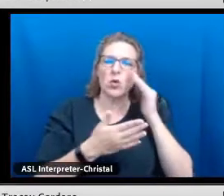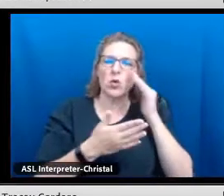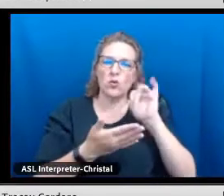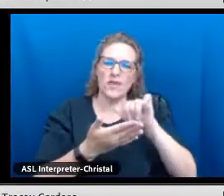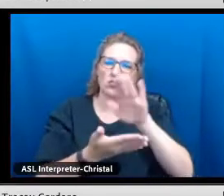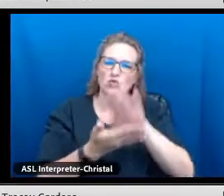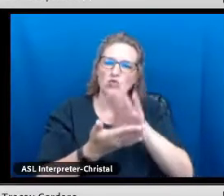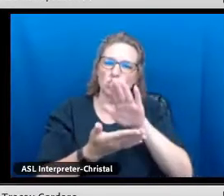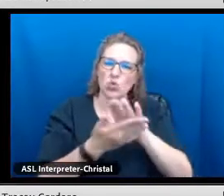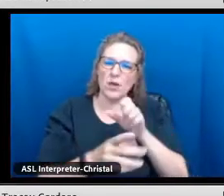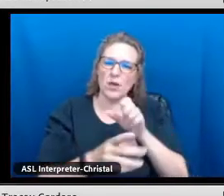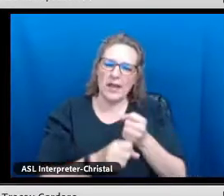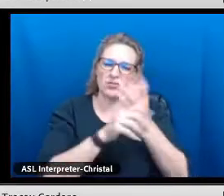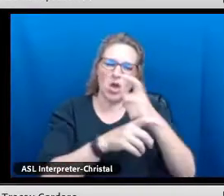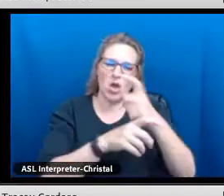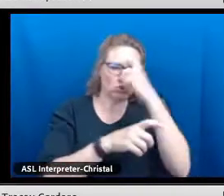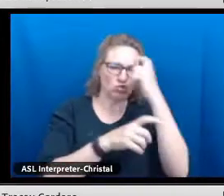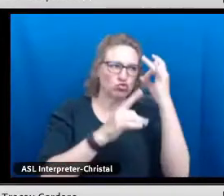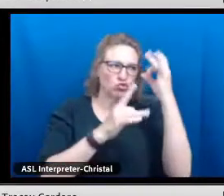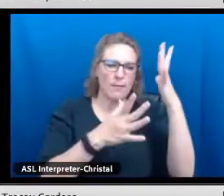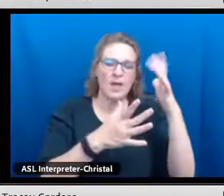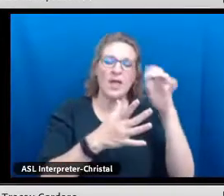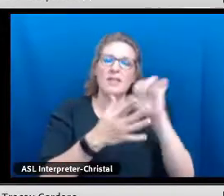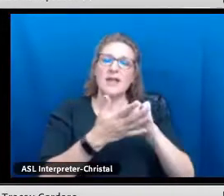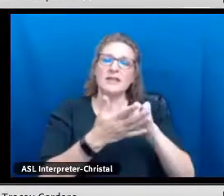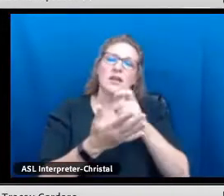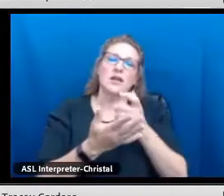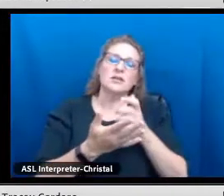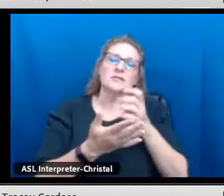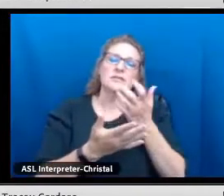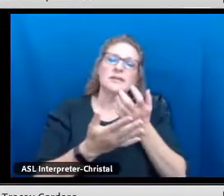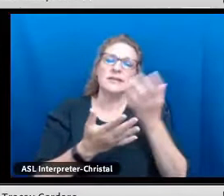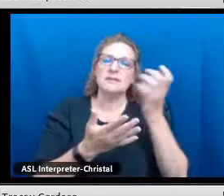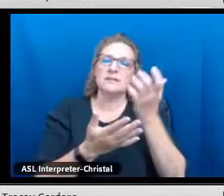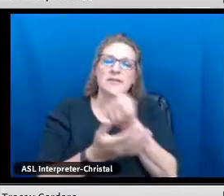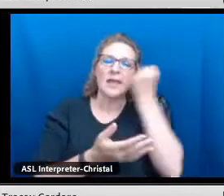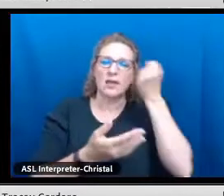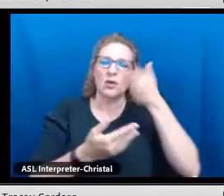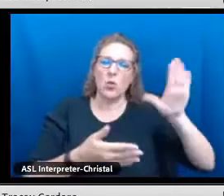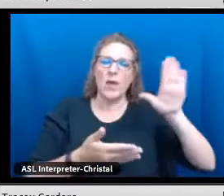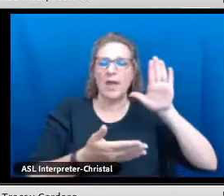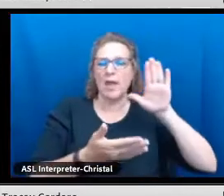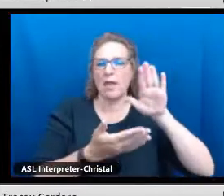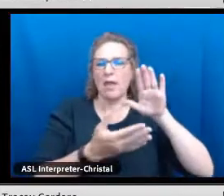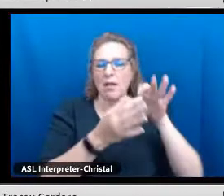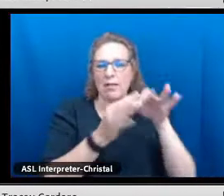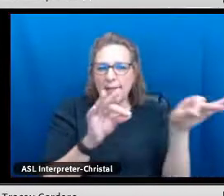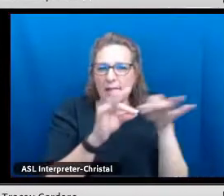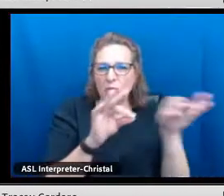communities, we know that school has been the trauma that has taken language from us,